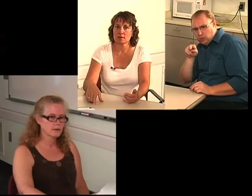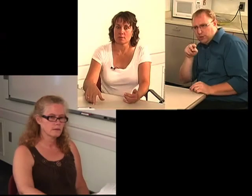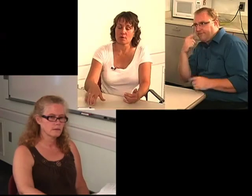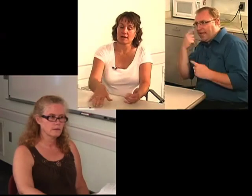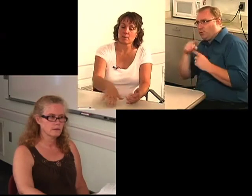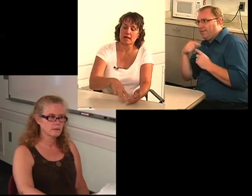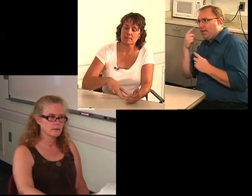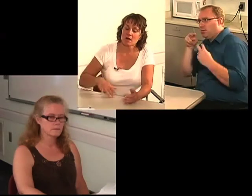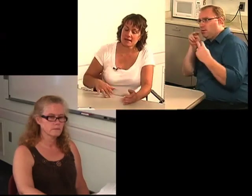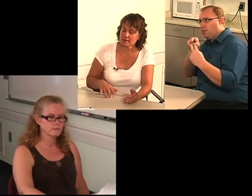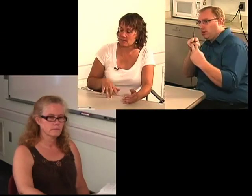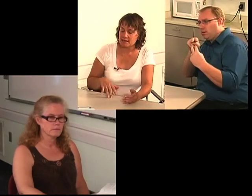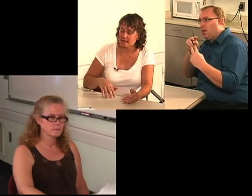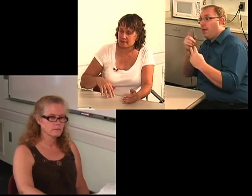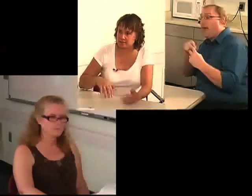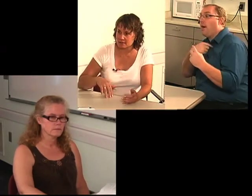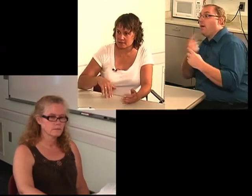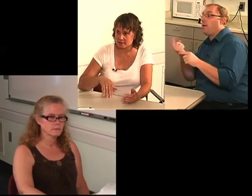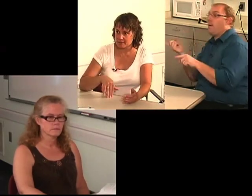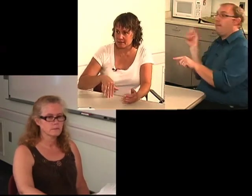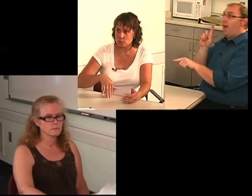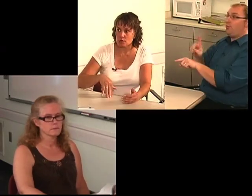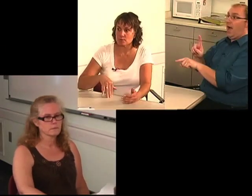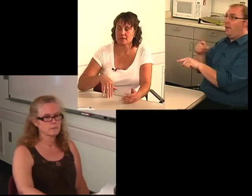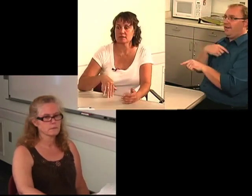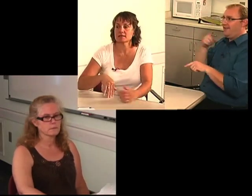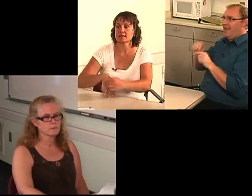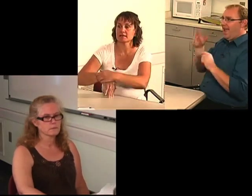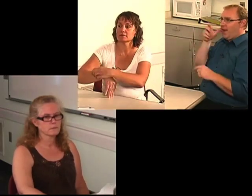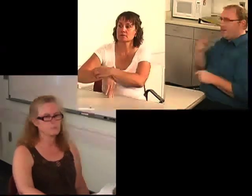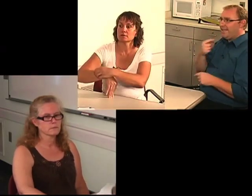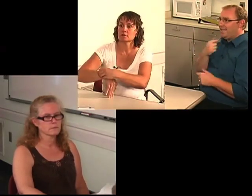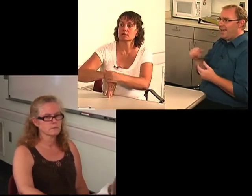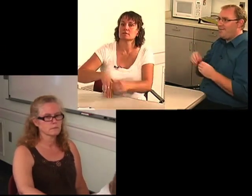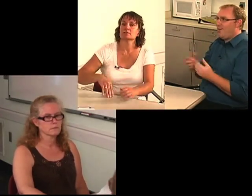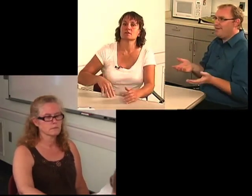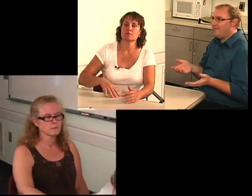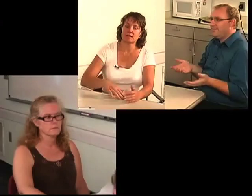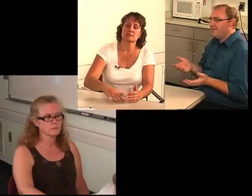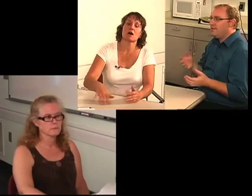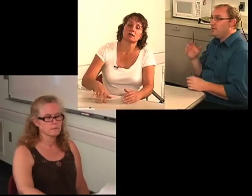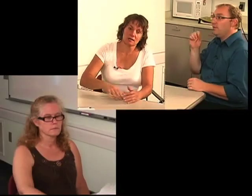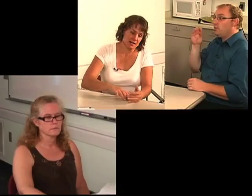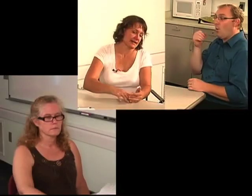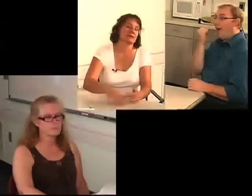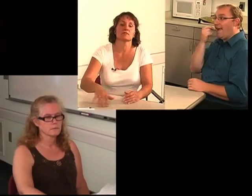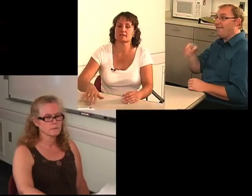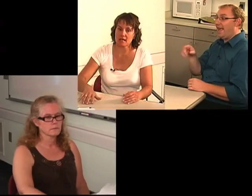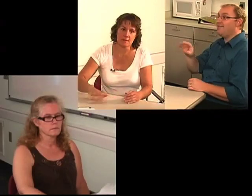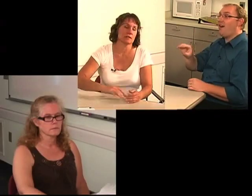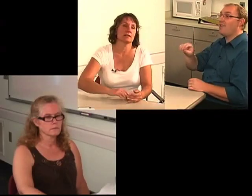And when I go back behind them, I can't hear what they're saying anymore. So if they talk a lot, I have to stop